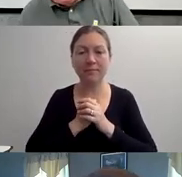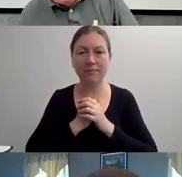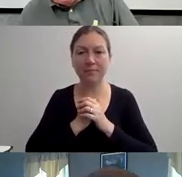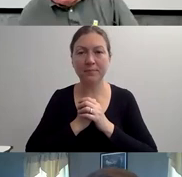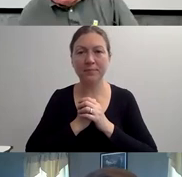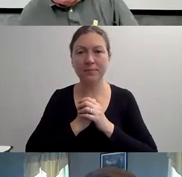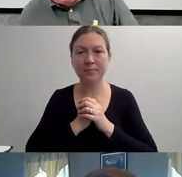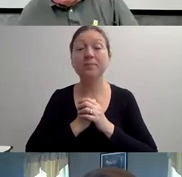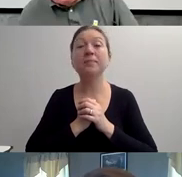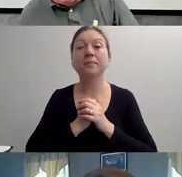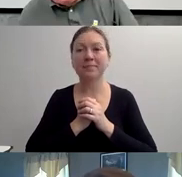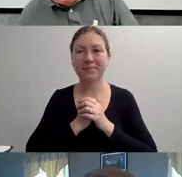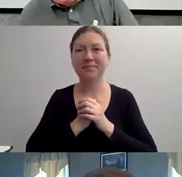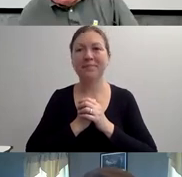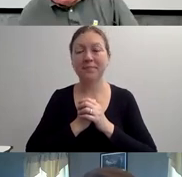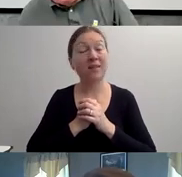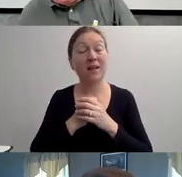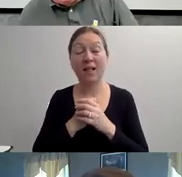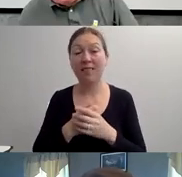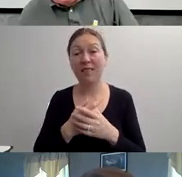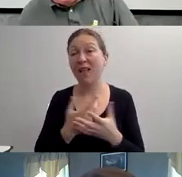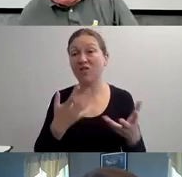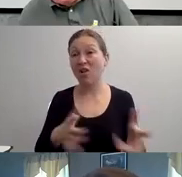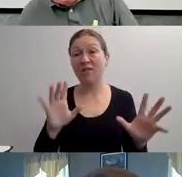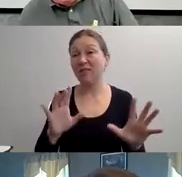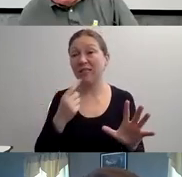ALL RIGHT.